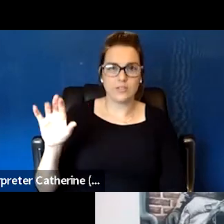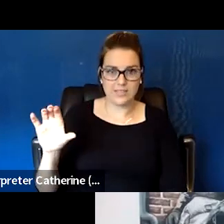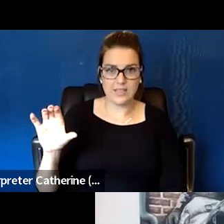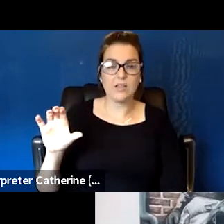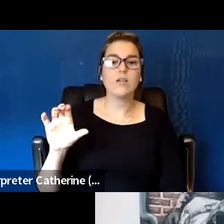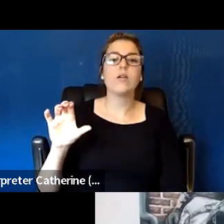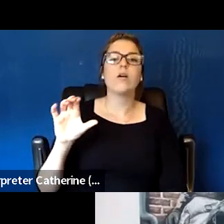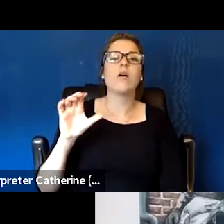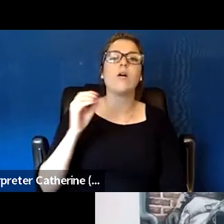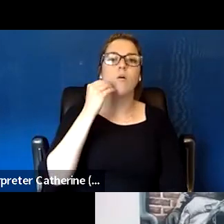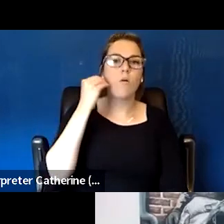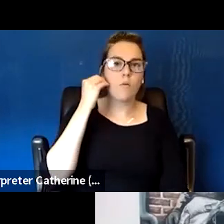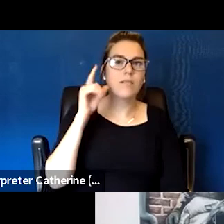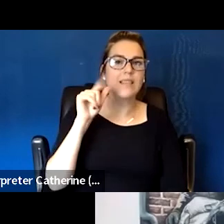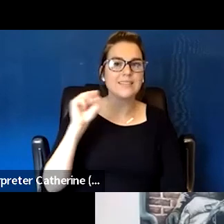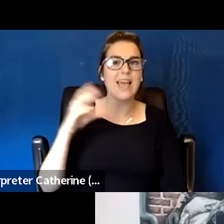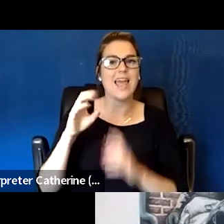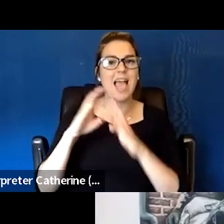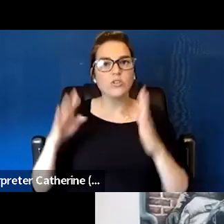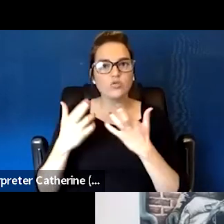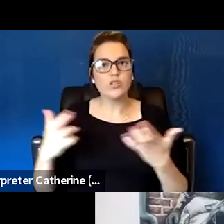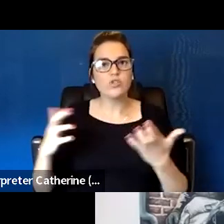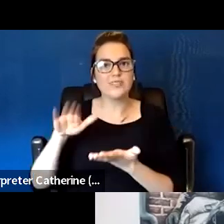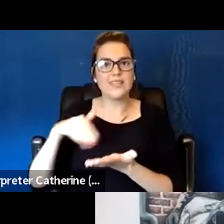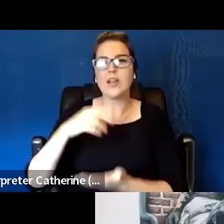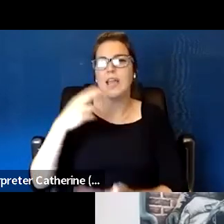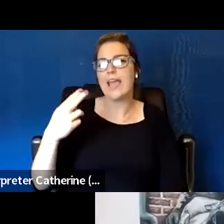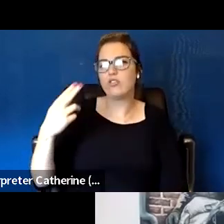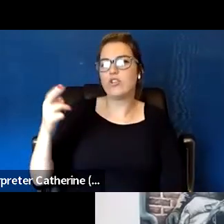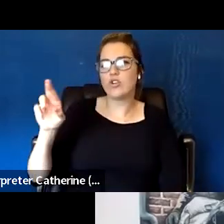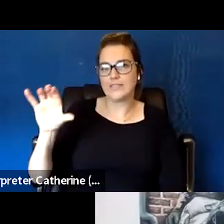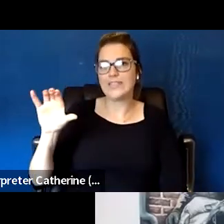through what you sign up for this webinar would have those trainings available.